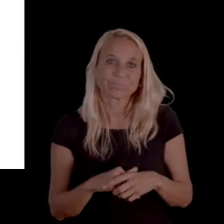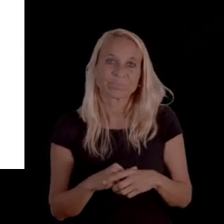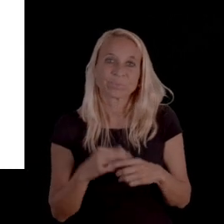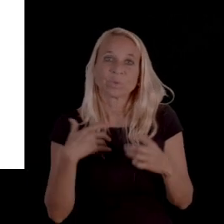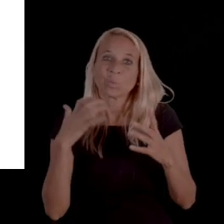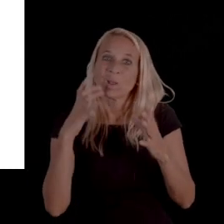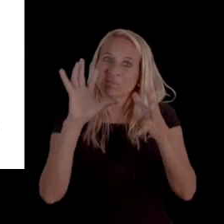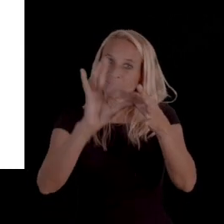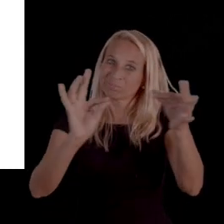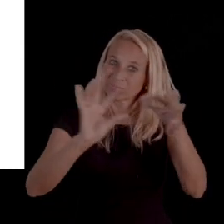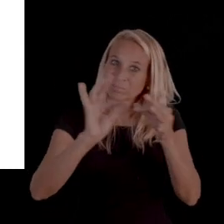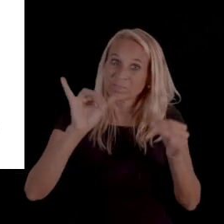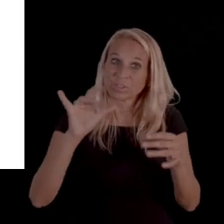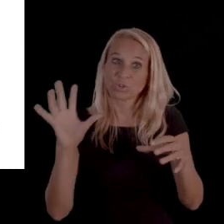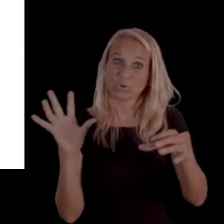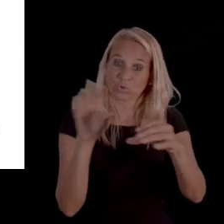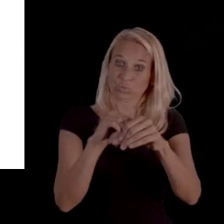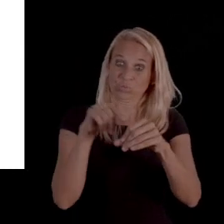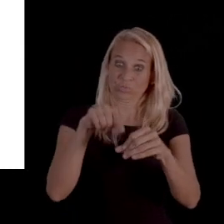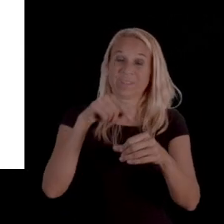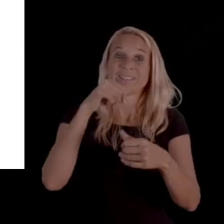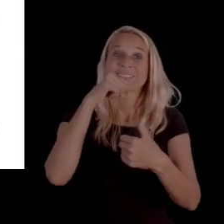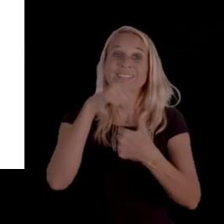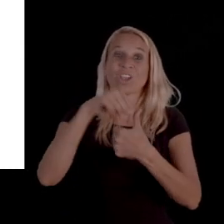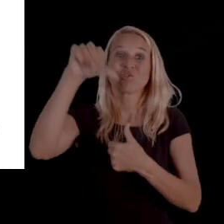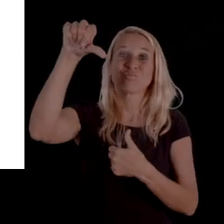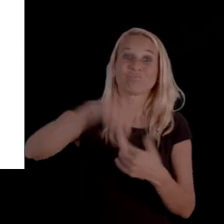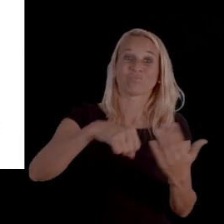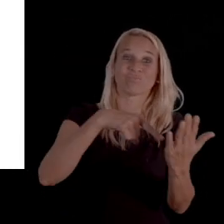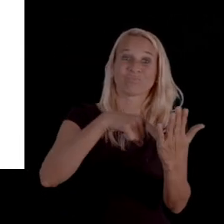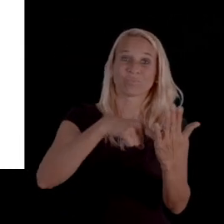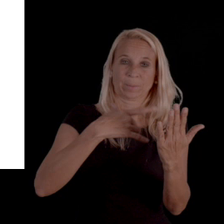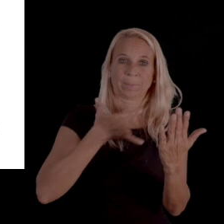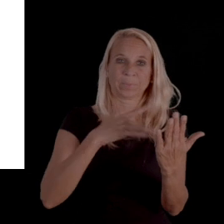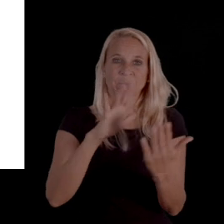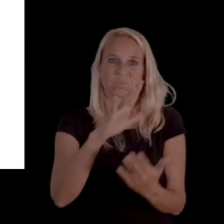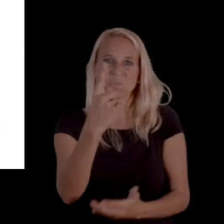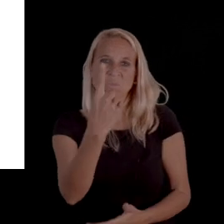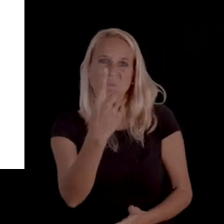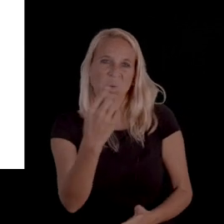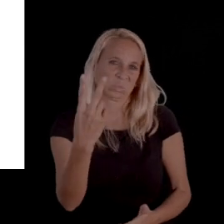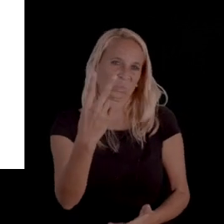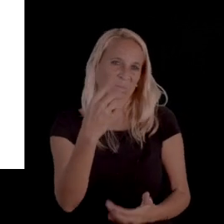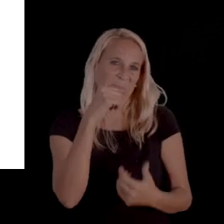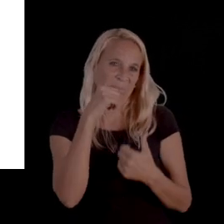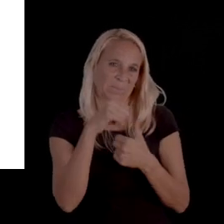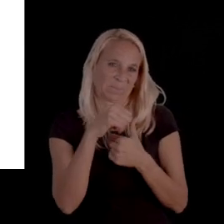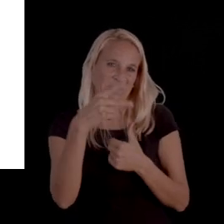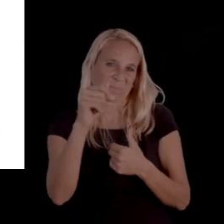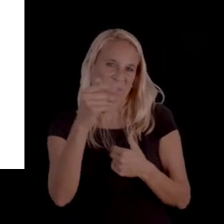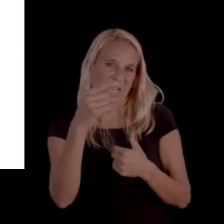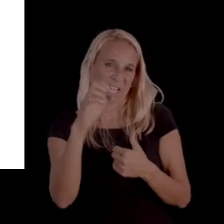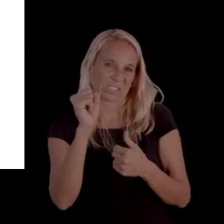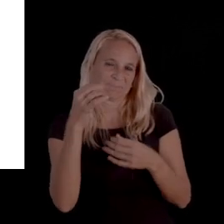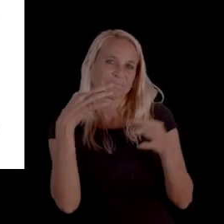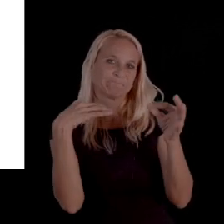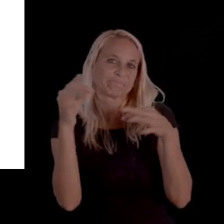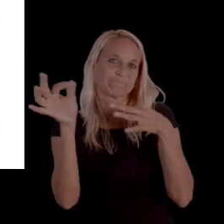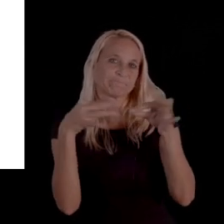We wanna point out that included within the denial notice, again that was one to two pages that they initially provide,